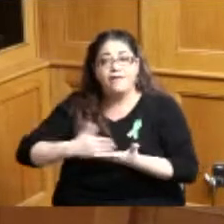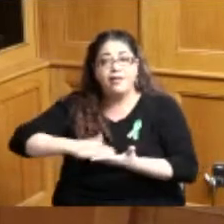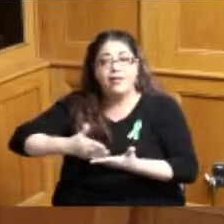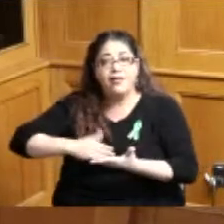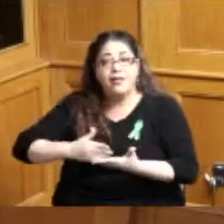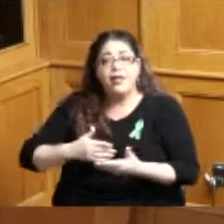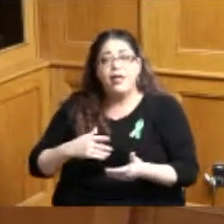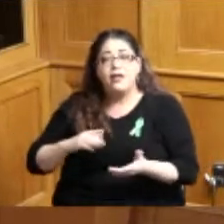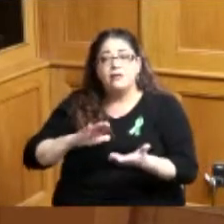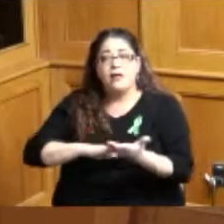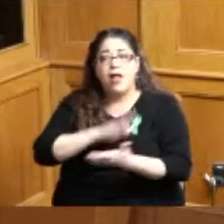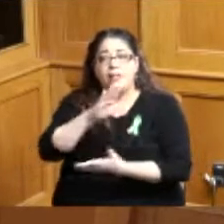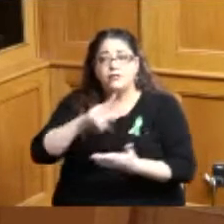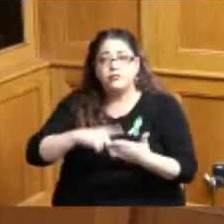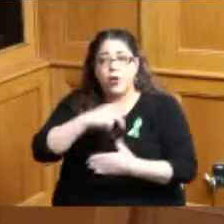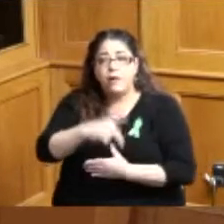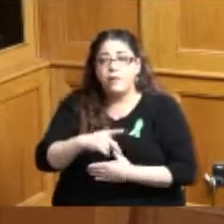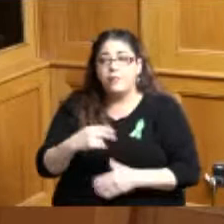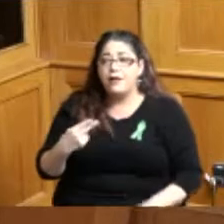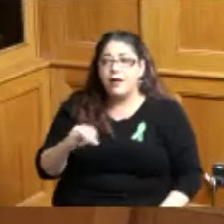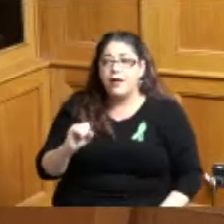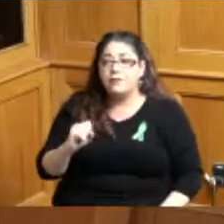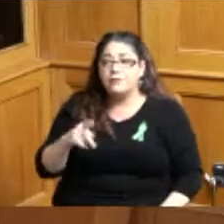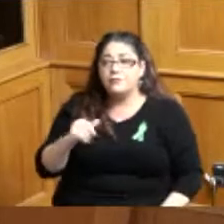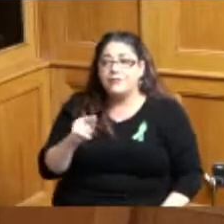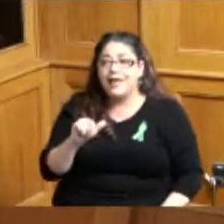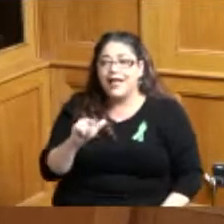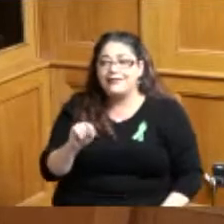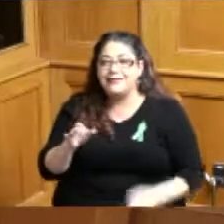hospitality training programs we desperately need this development